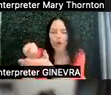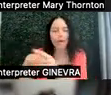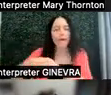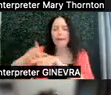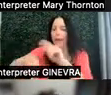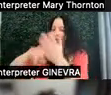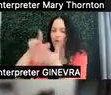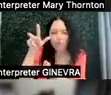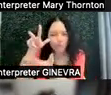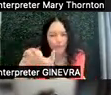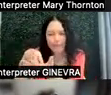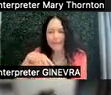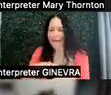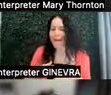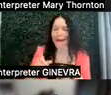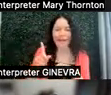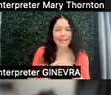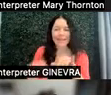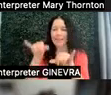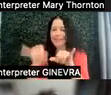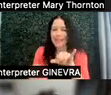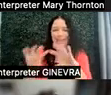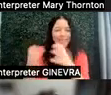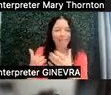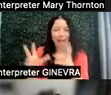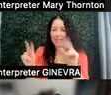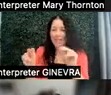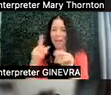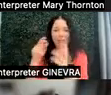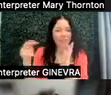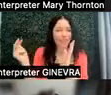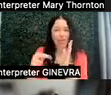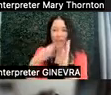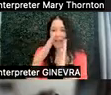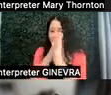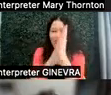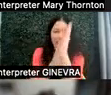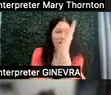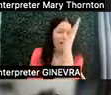I might not even be able to stay in this class, because looking at an entire semester or quarter's worth